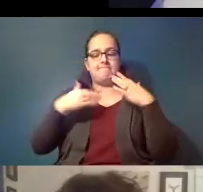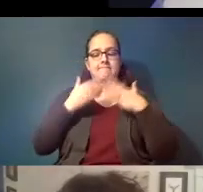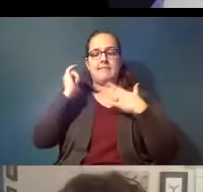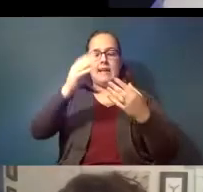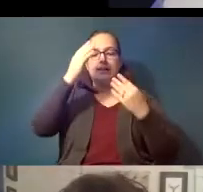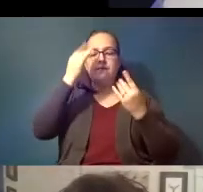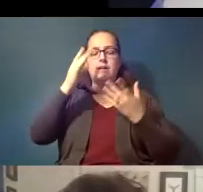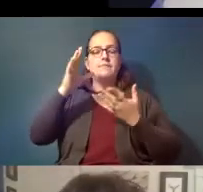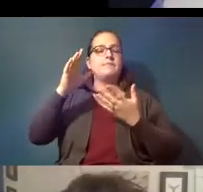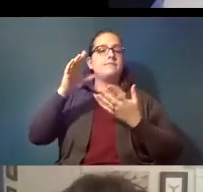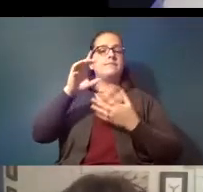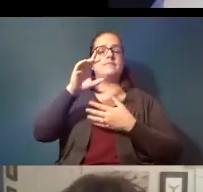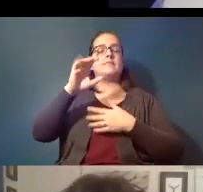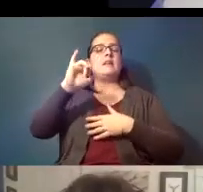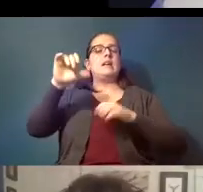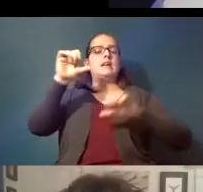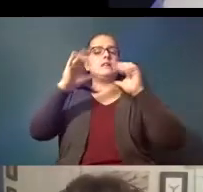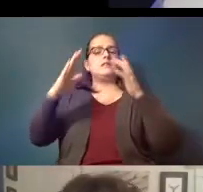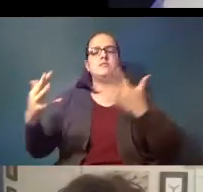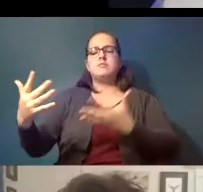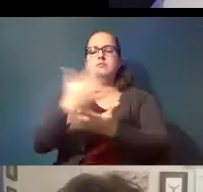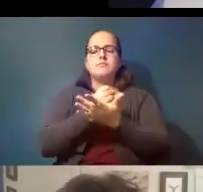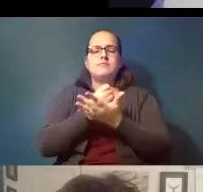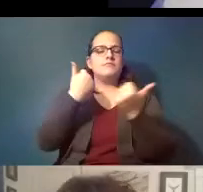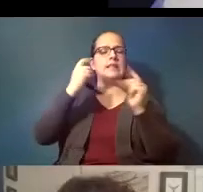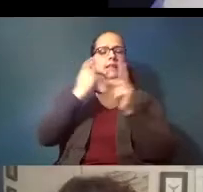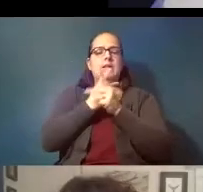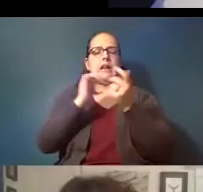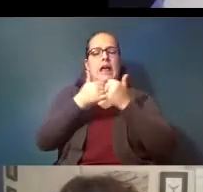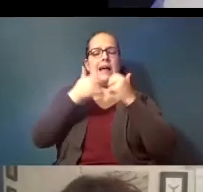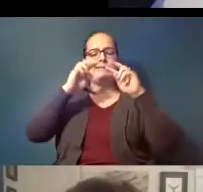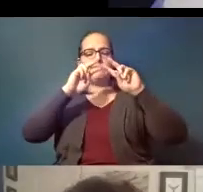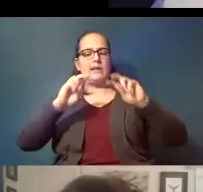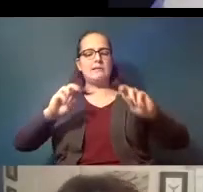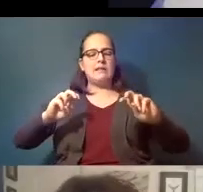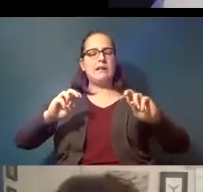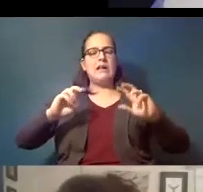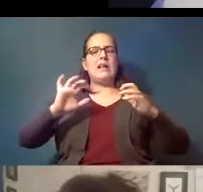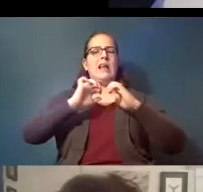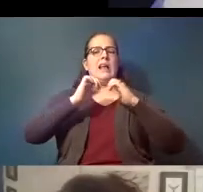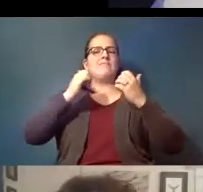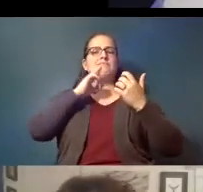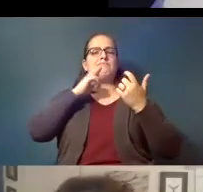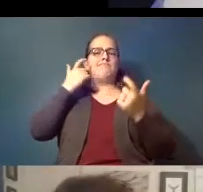are collecting and trying to figure out how to assess it how big the problem is and what